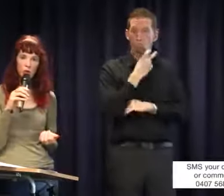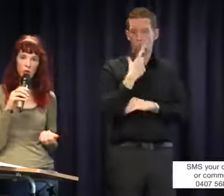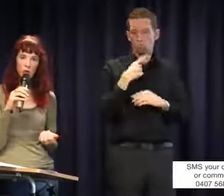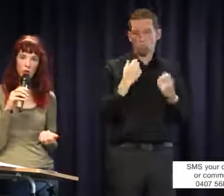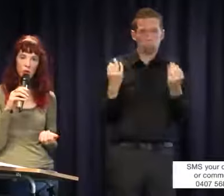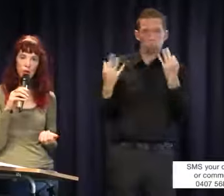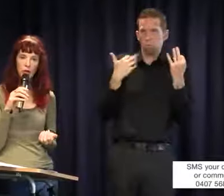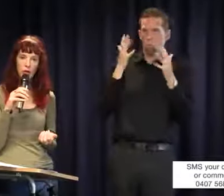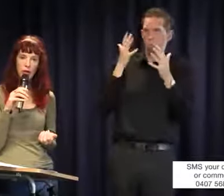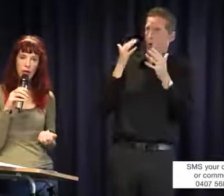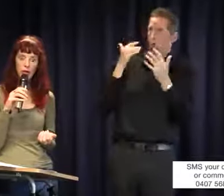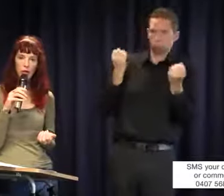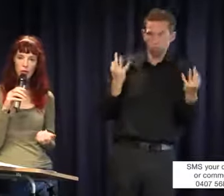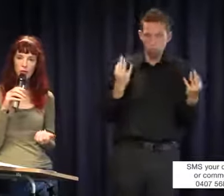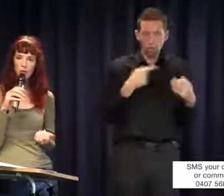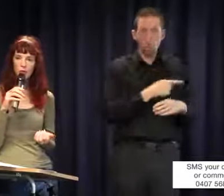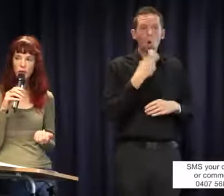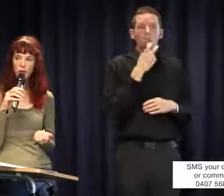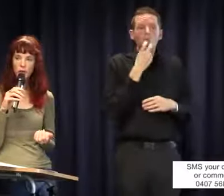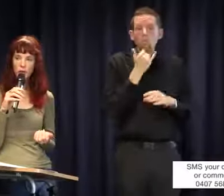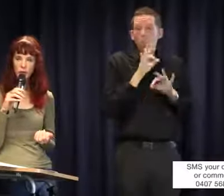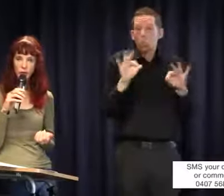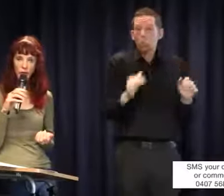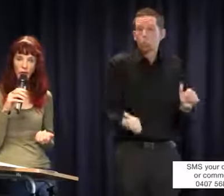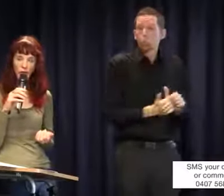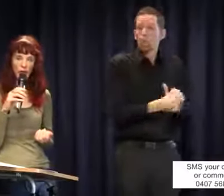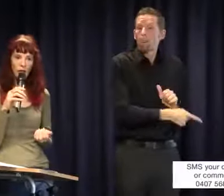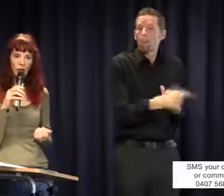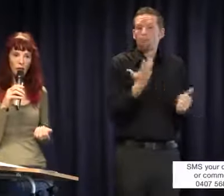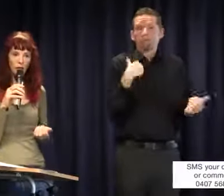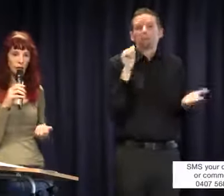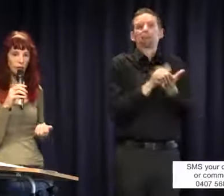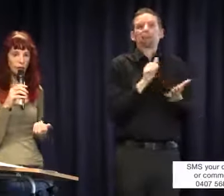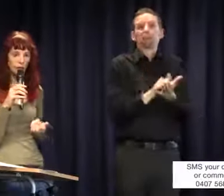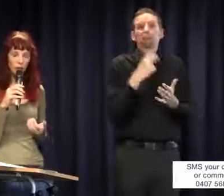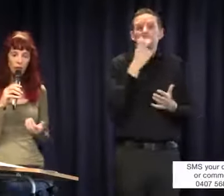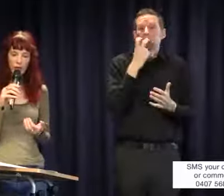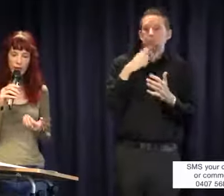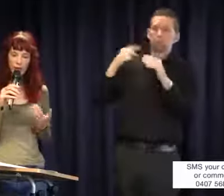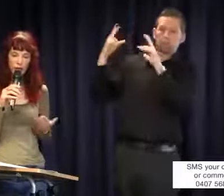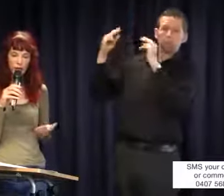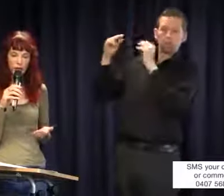But being oral may not have been the best choice for them based on how they use their